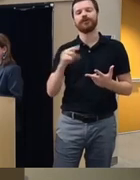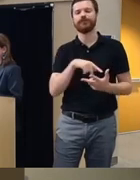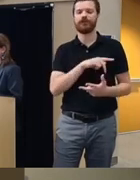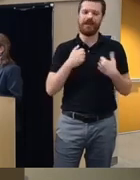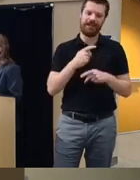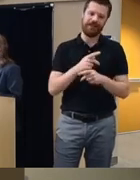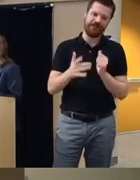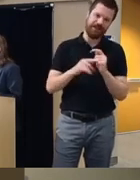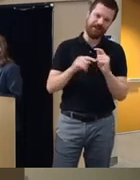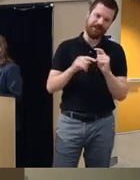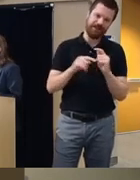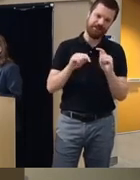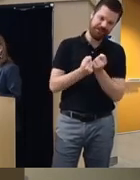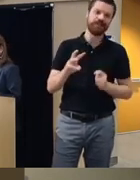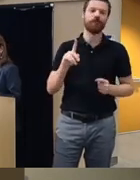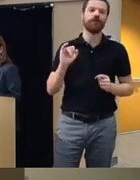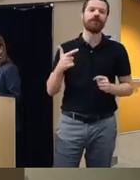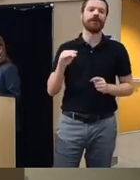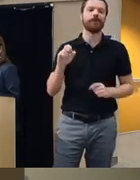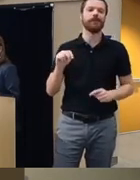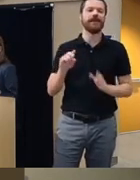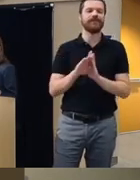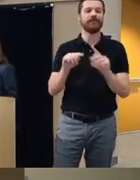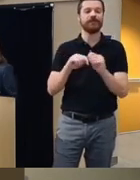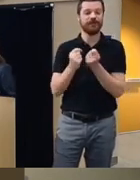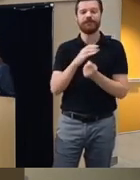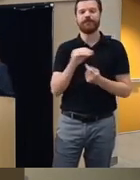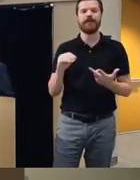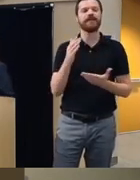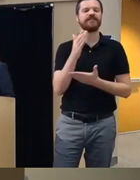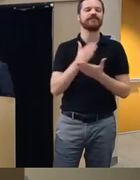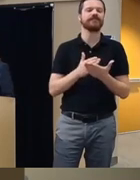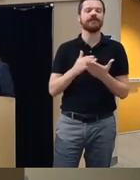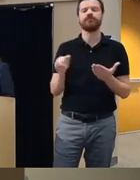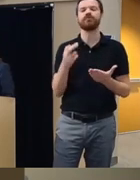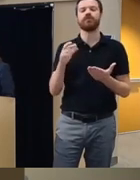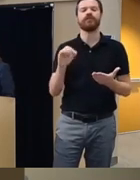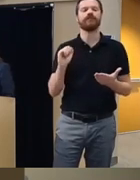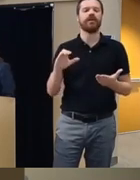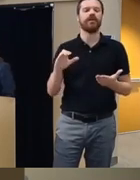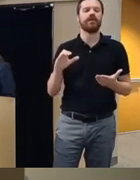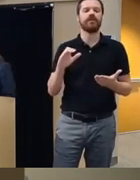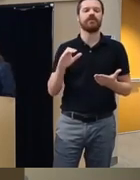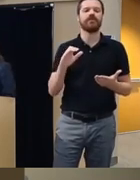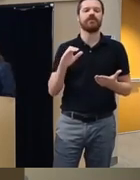team working man it's a company developer team and some uh junior faculty Dr Kelly so again I